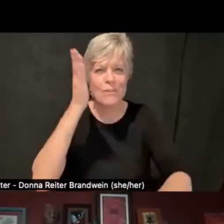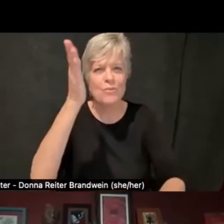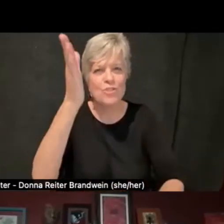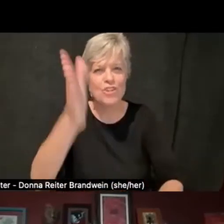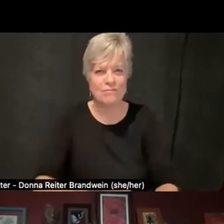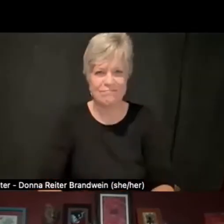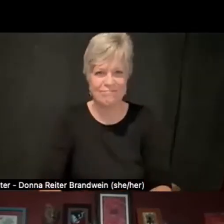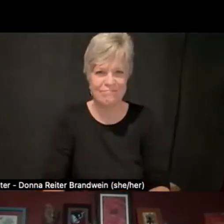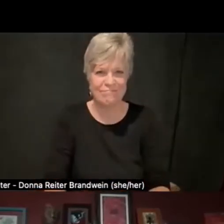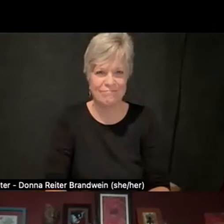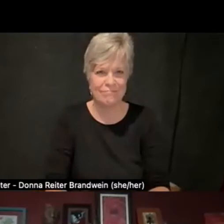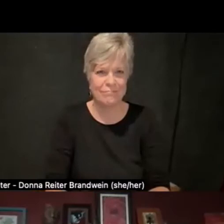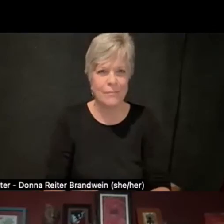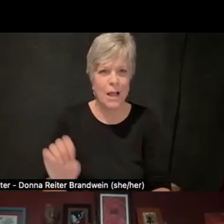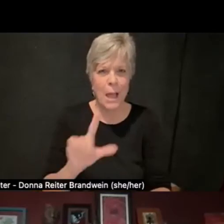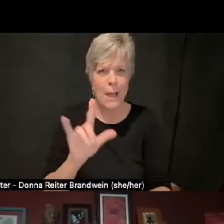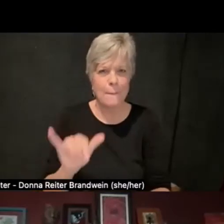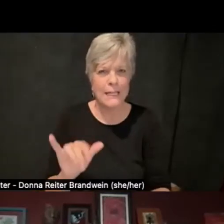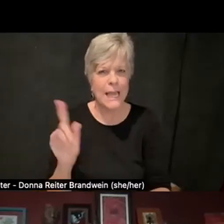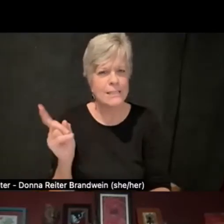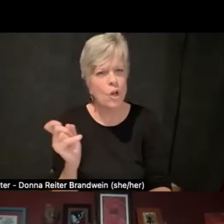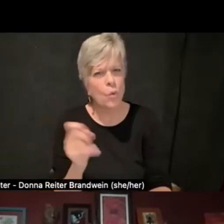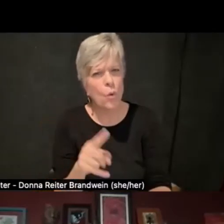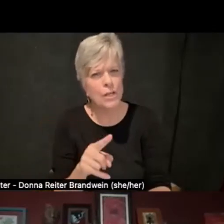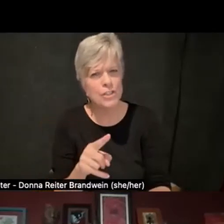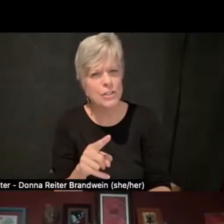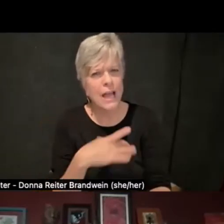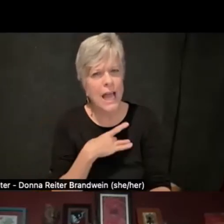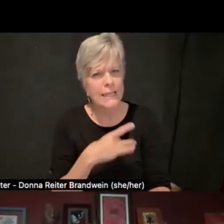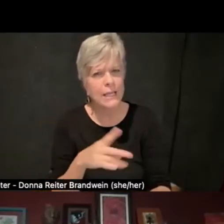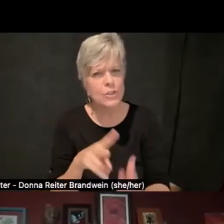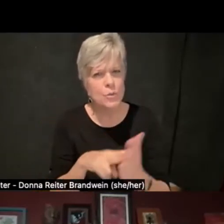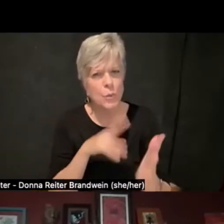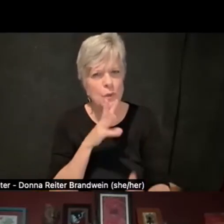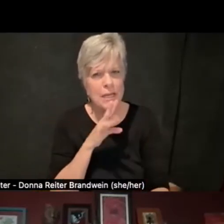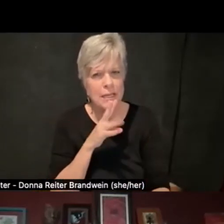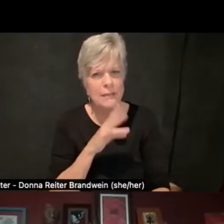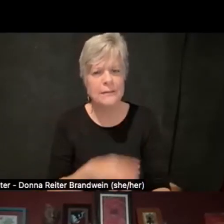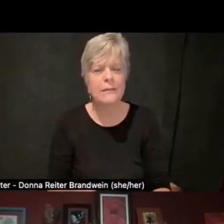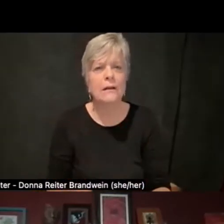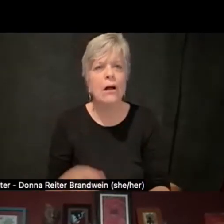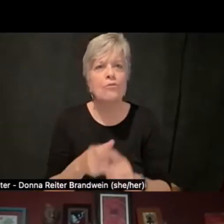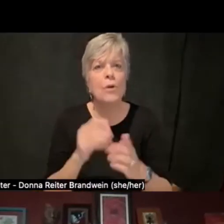And then Emily has a question that I'd like to read out. "From a student perspective,